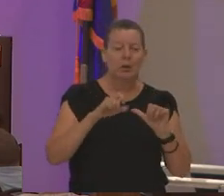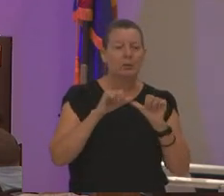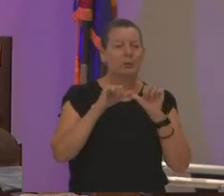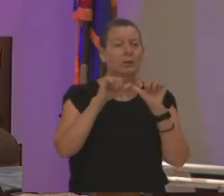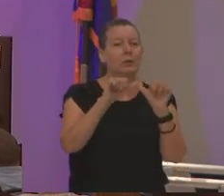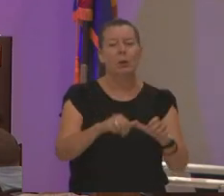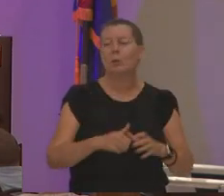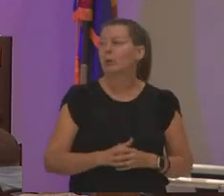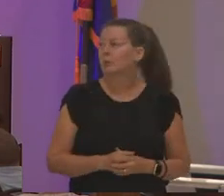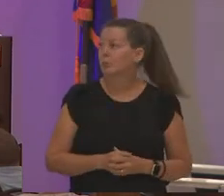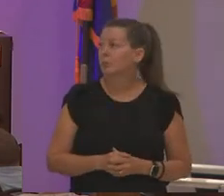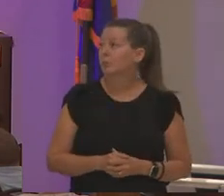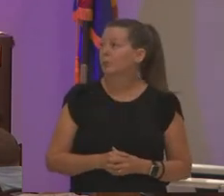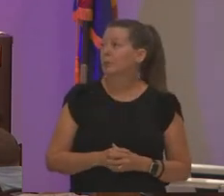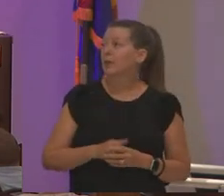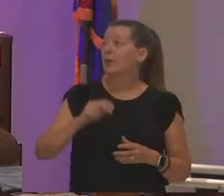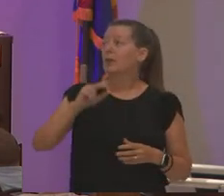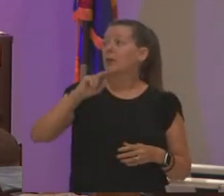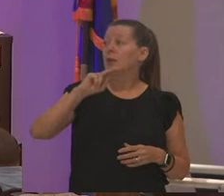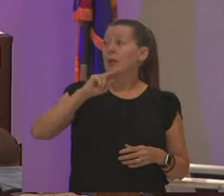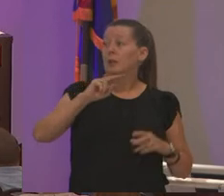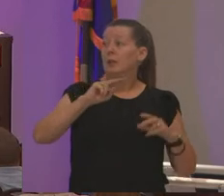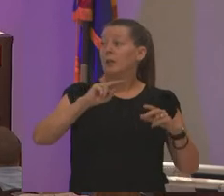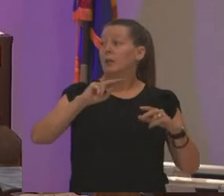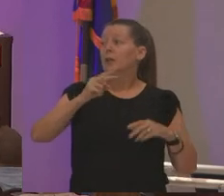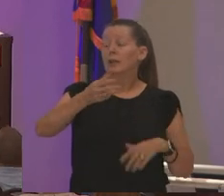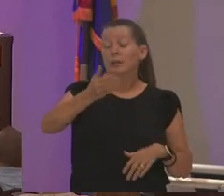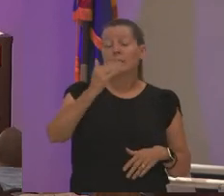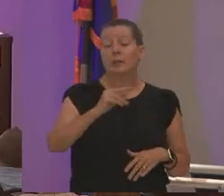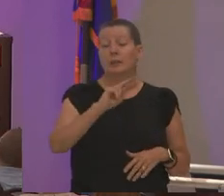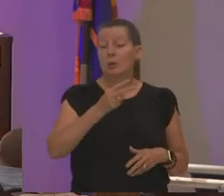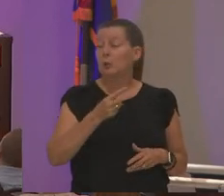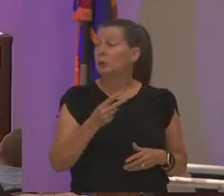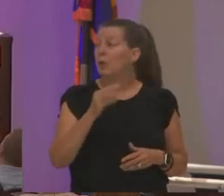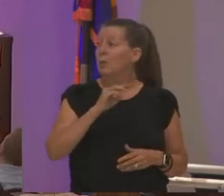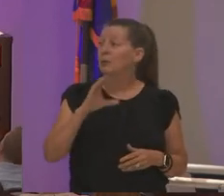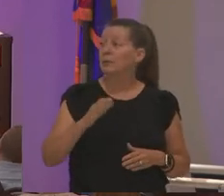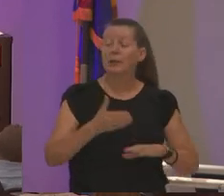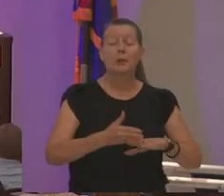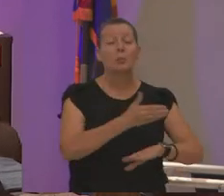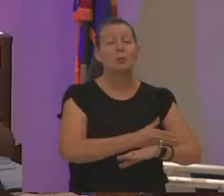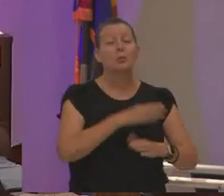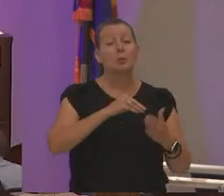goal number two for a wildly important goal is mcc improves student experiences and outcomes through